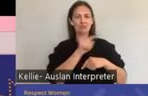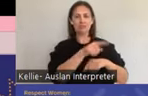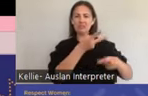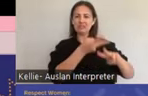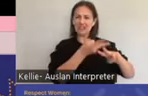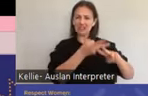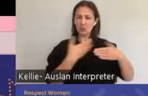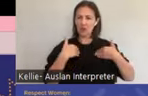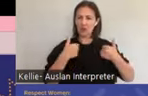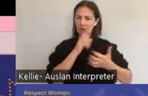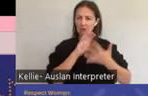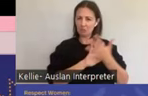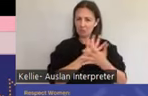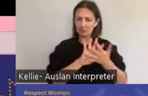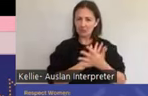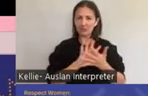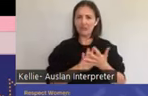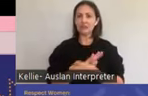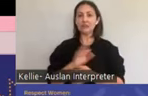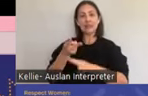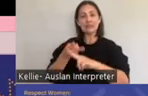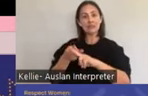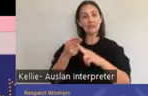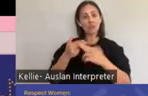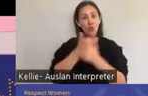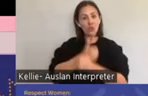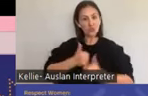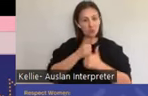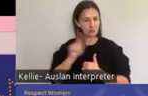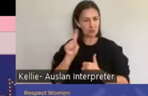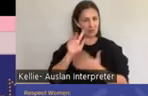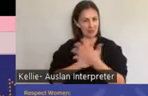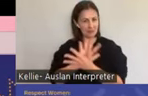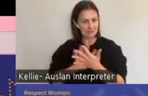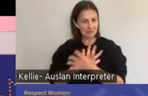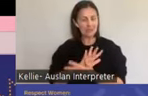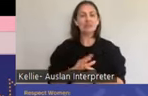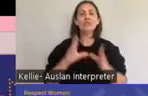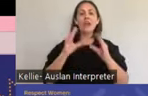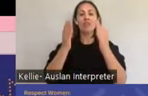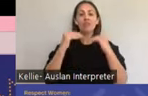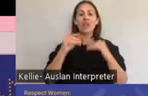positivity and pleasure, our her health matters strategy highlighting the strategic priorities